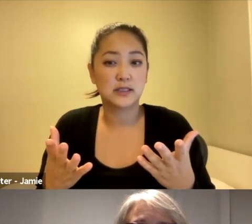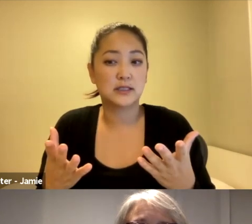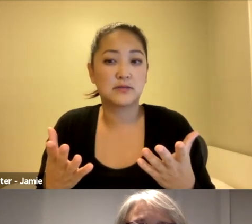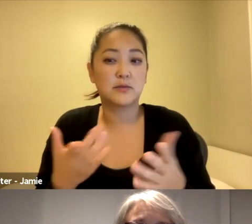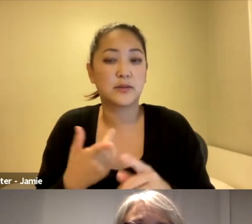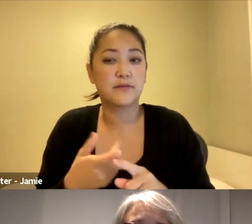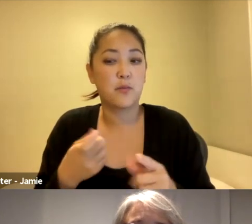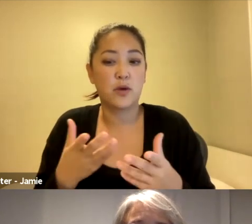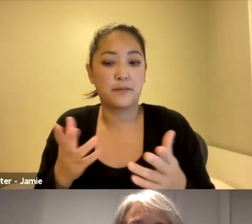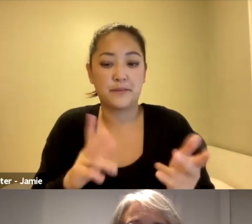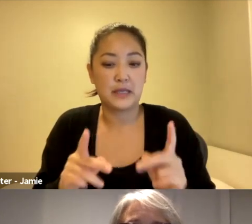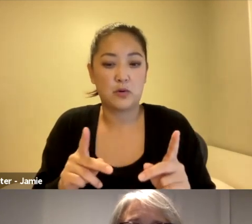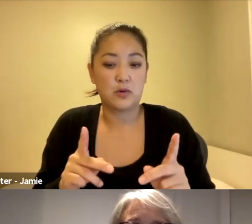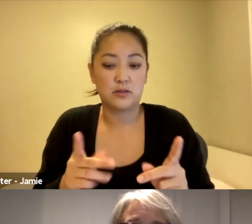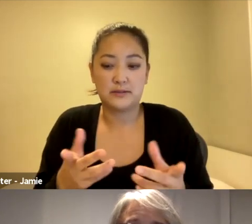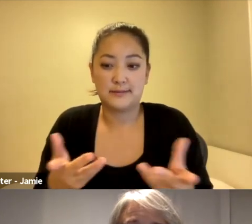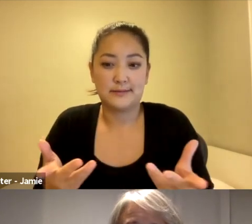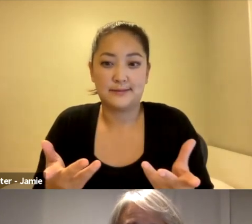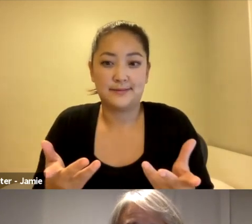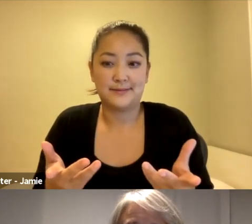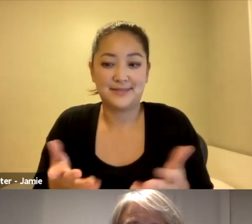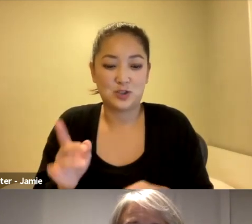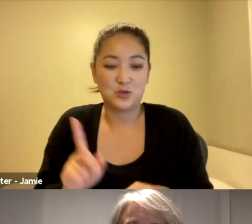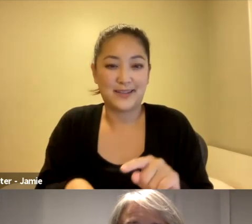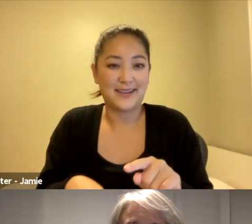it's impossible to take a camera to this another dimension.